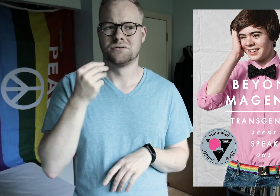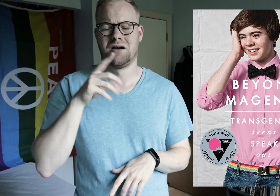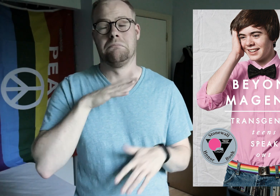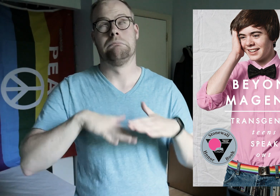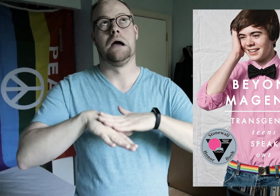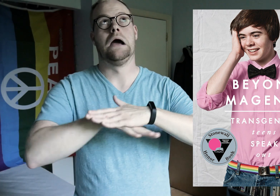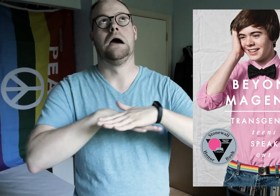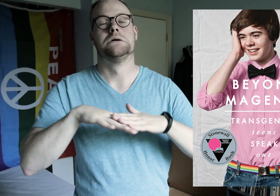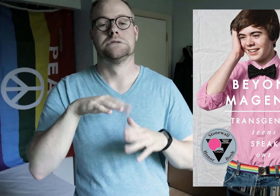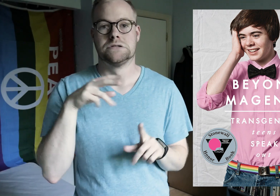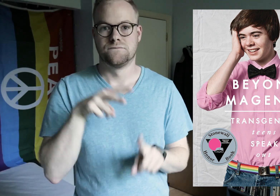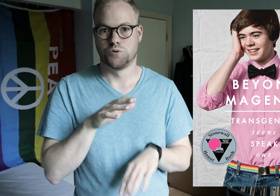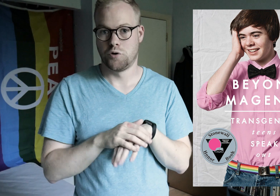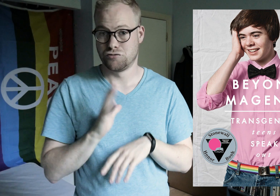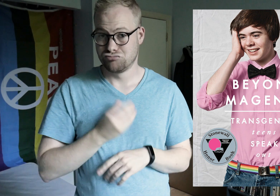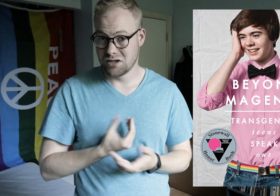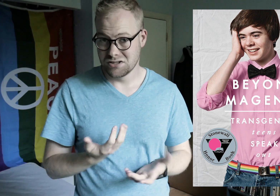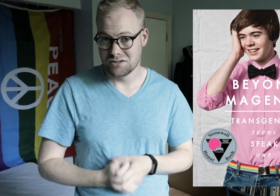and a very basic view on transness.